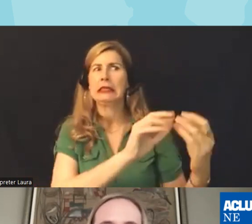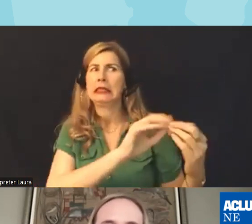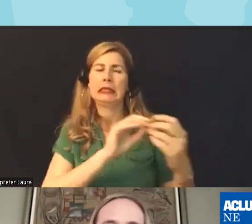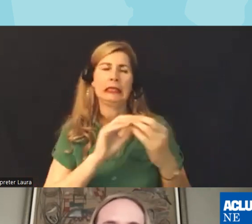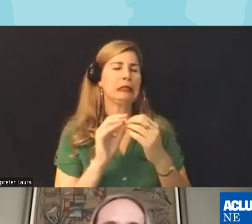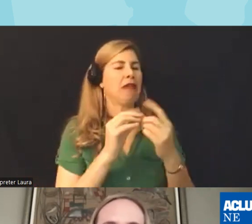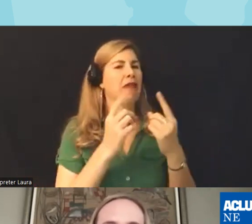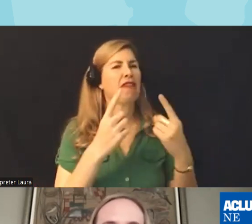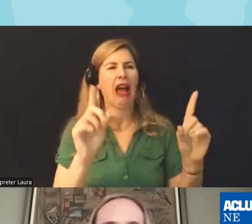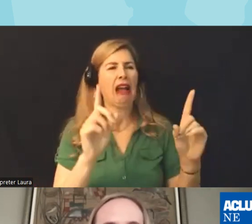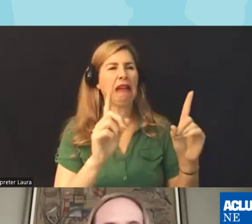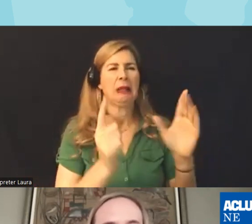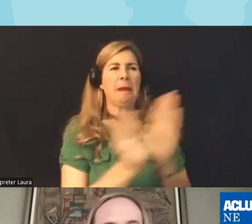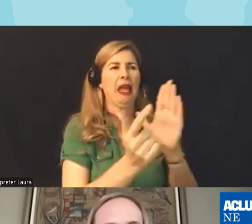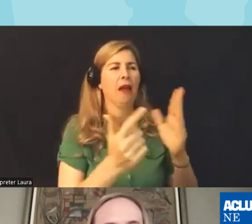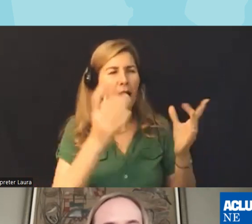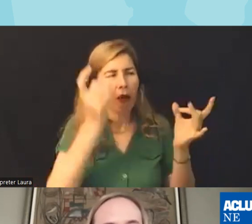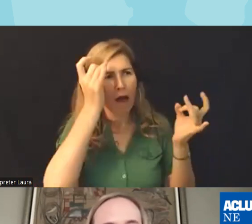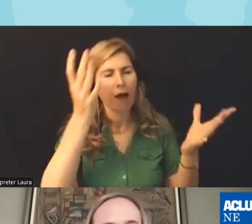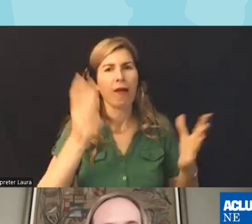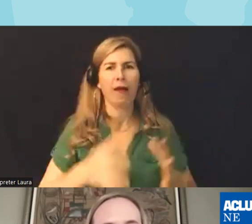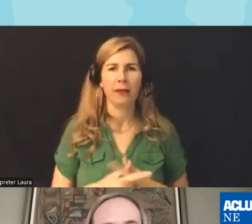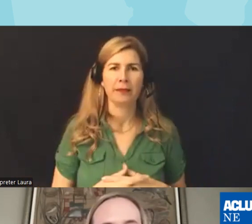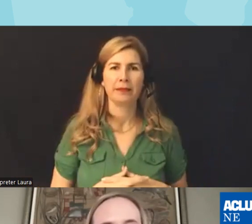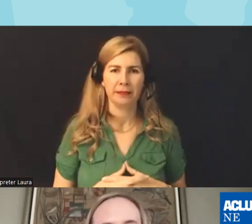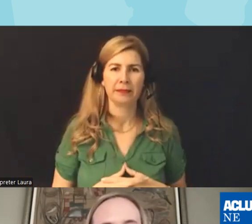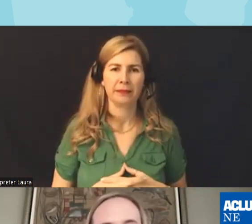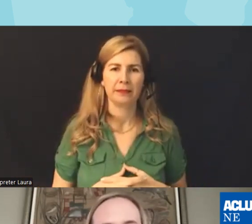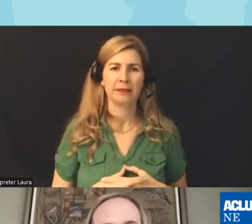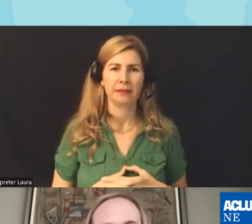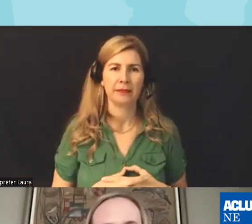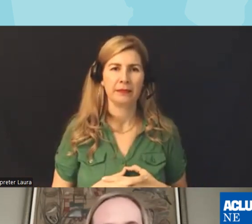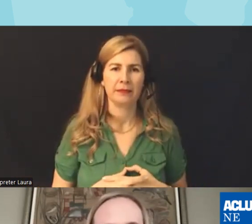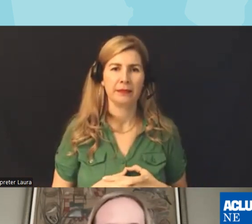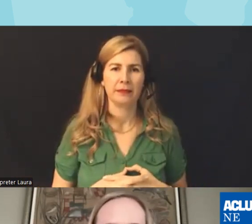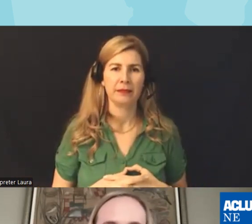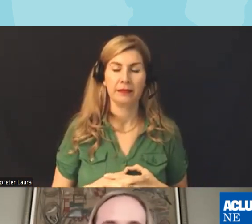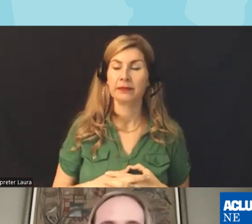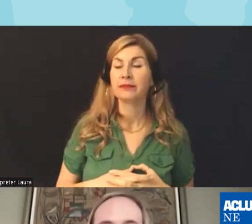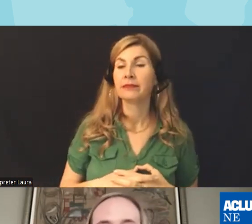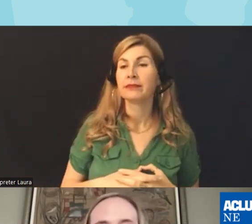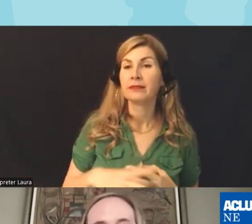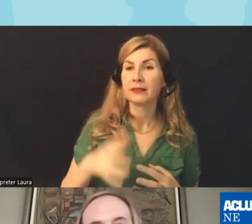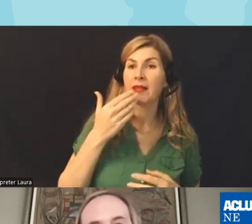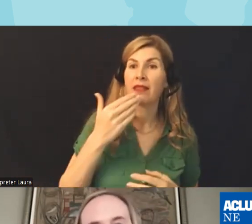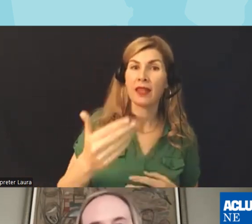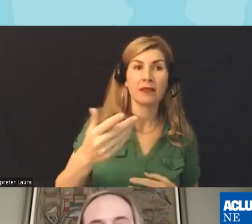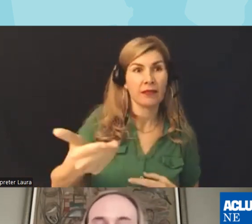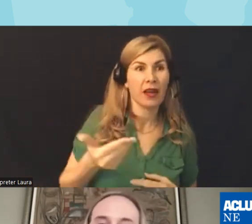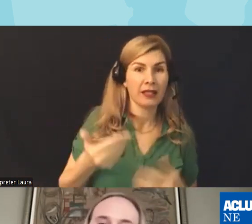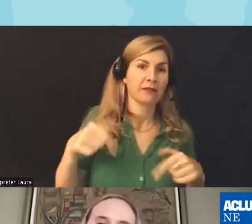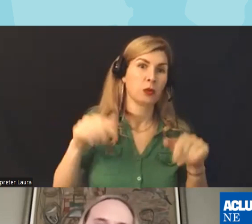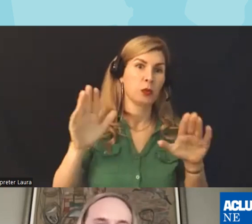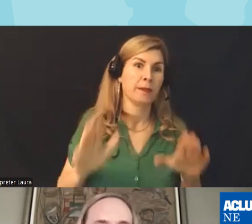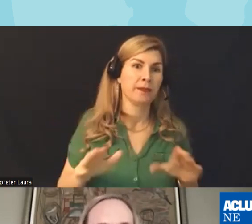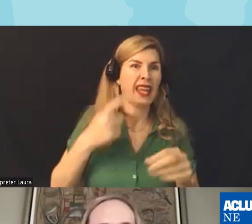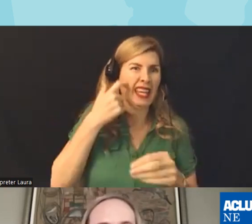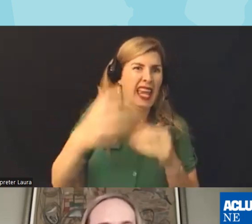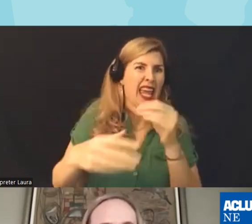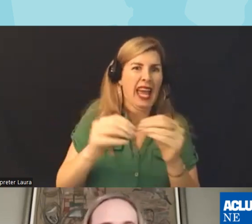devastating yes uh thanks for having us this is great and to piggy back off of that in Wisconsin